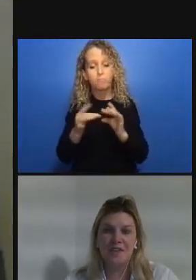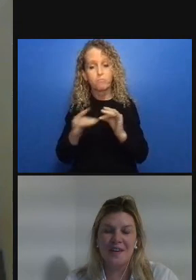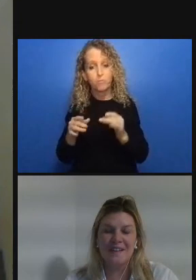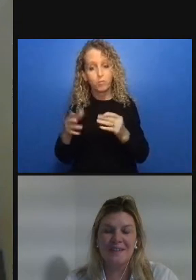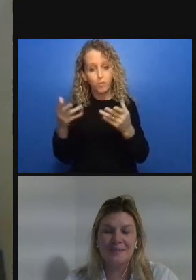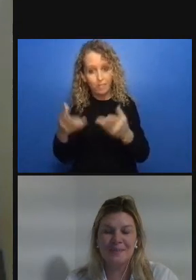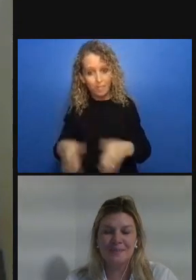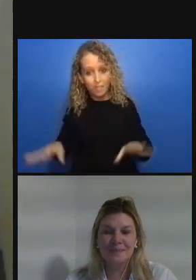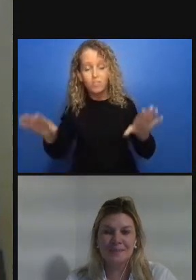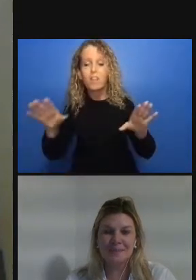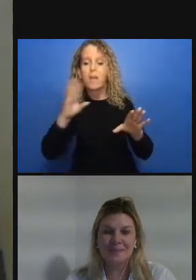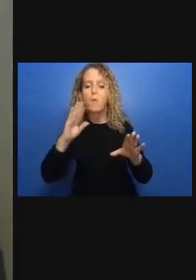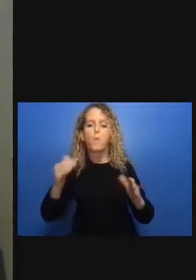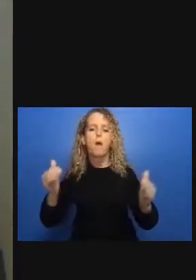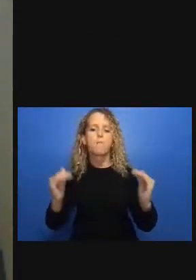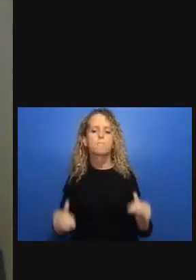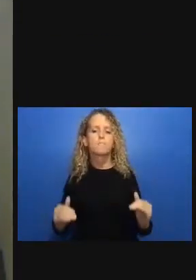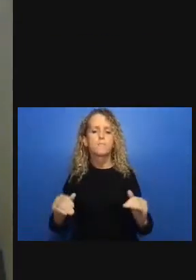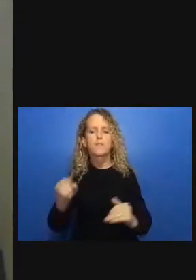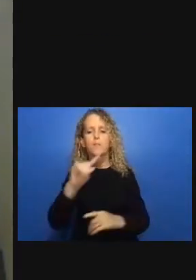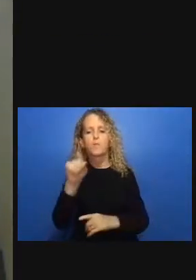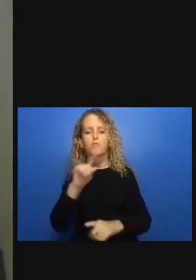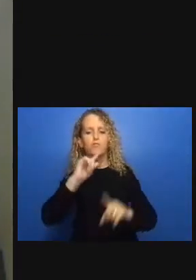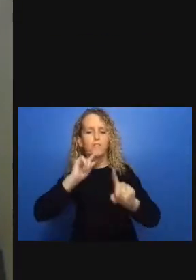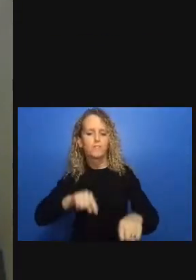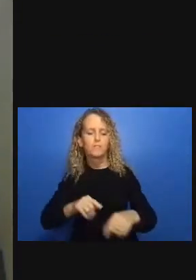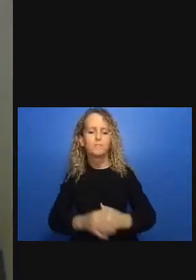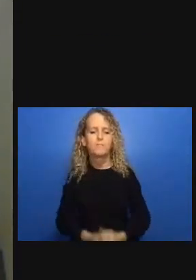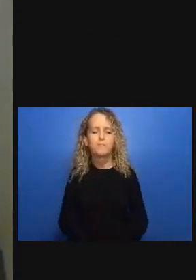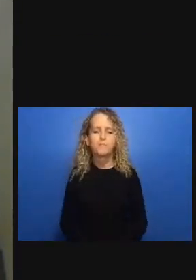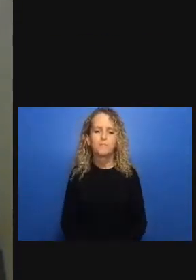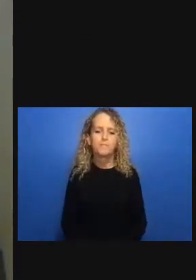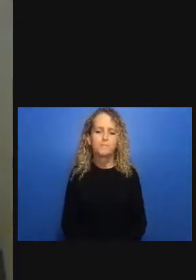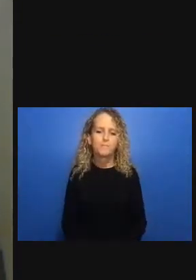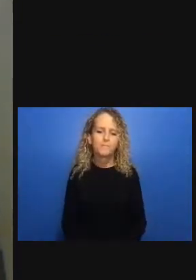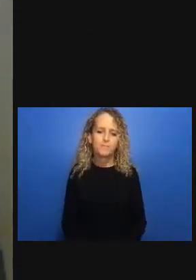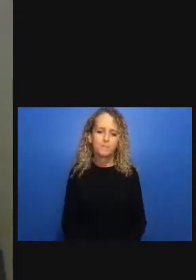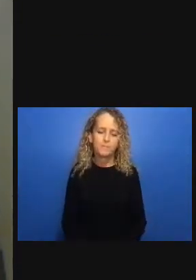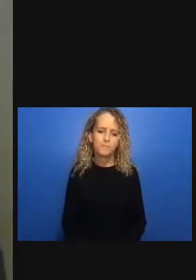know a really good experiment in terms that it in fact it is possible it is possible actually